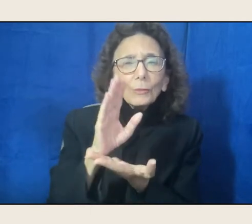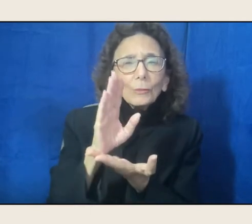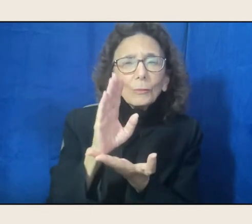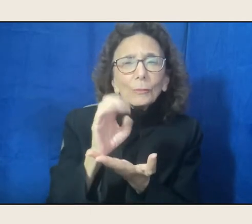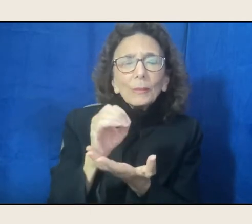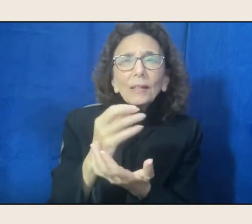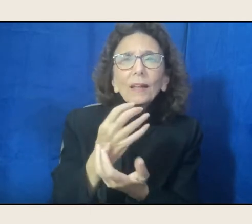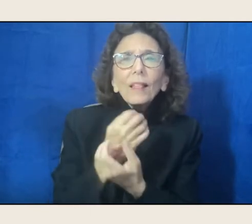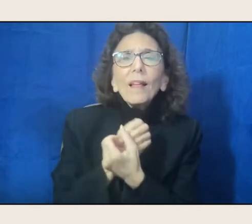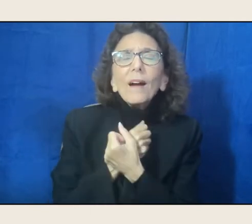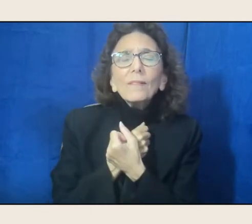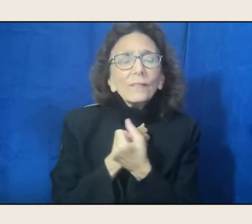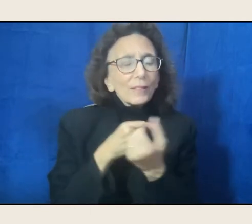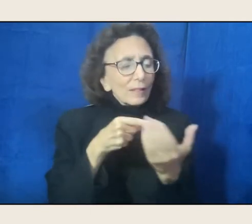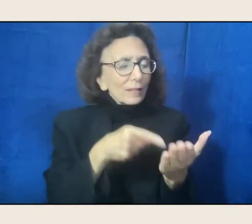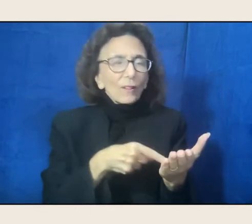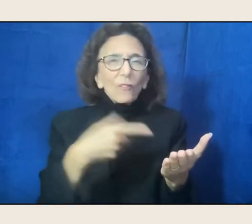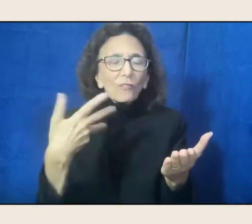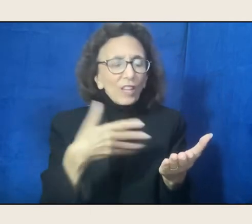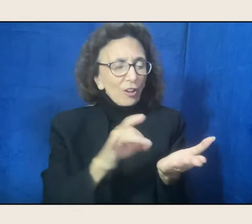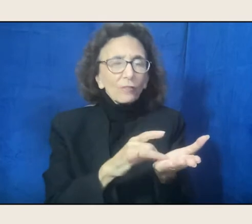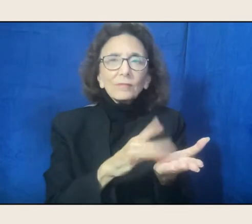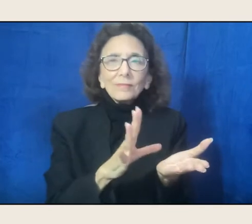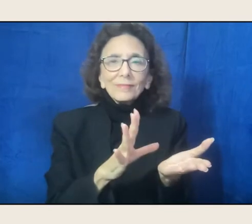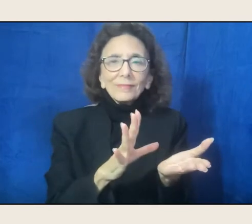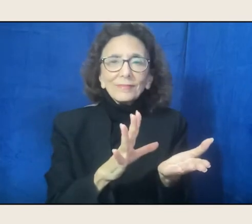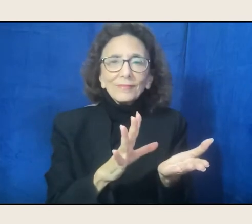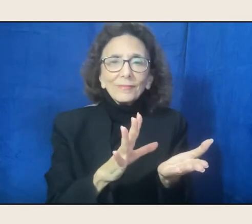And that was a life changing moment for me,